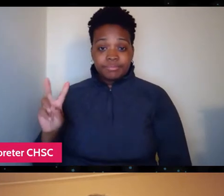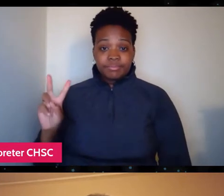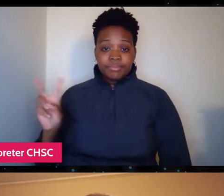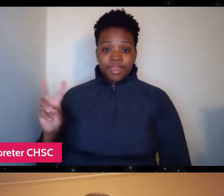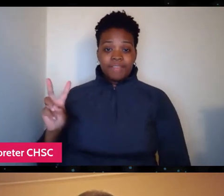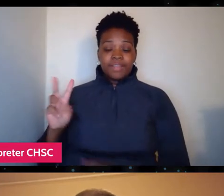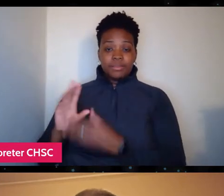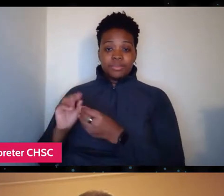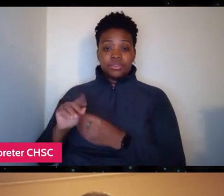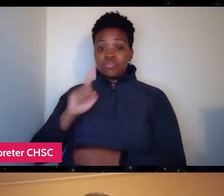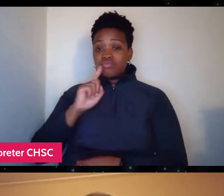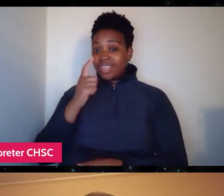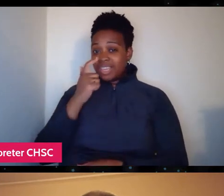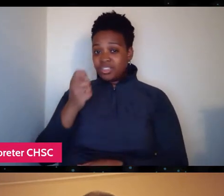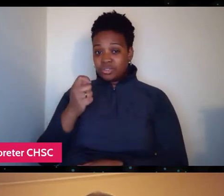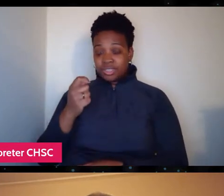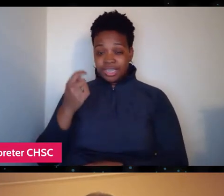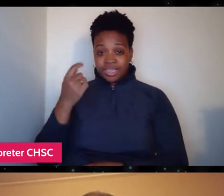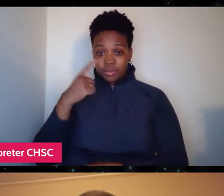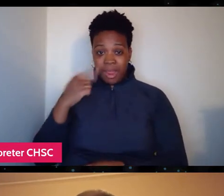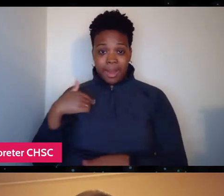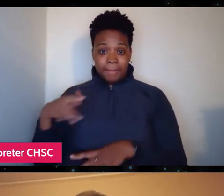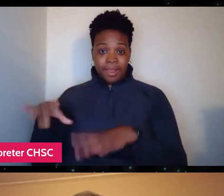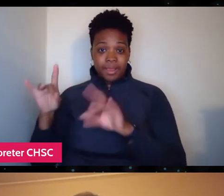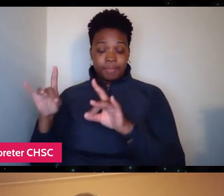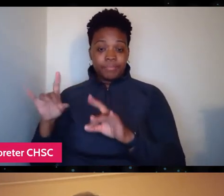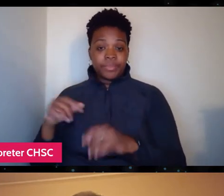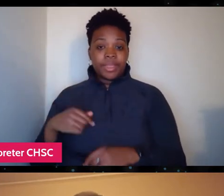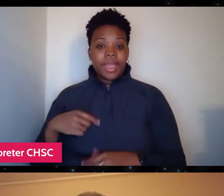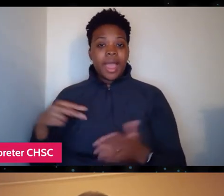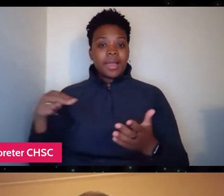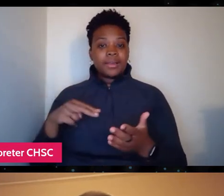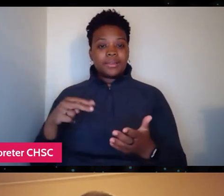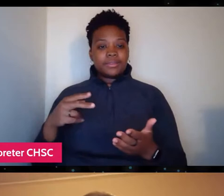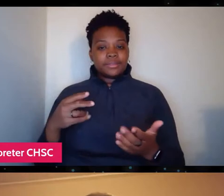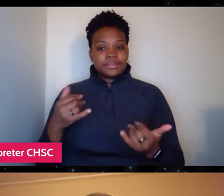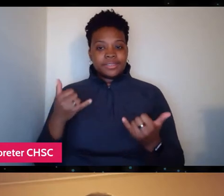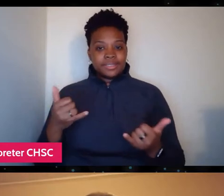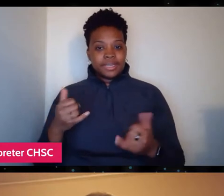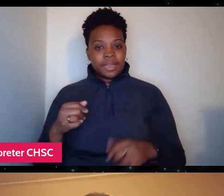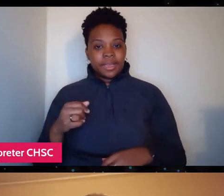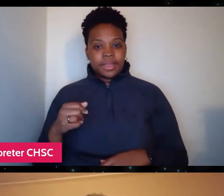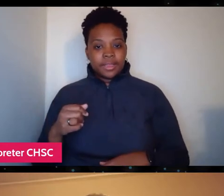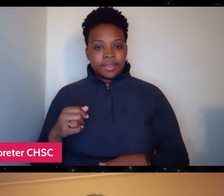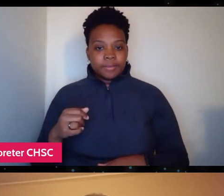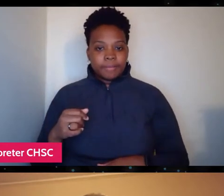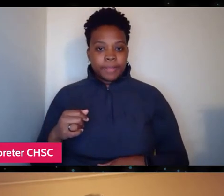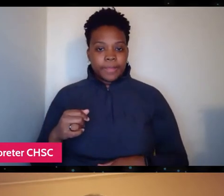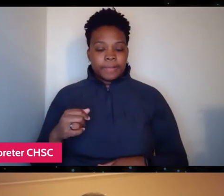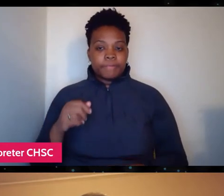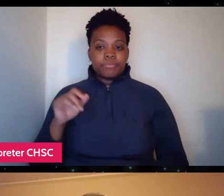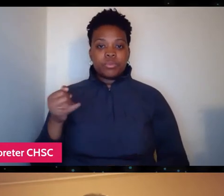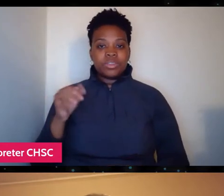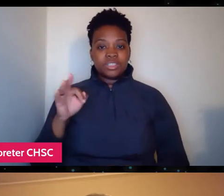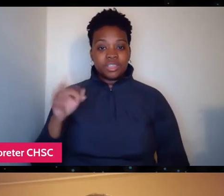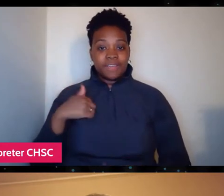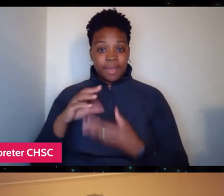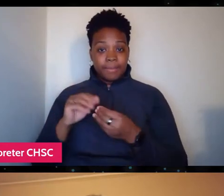if I could sort of pick up 'cause I had a conversation today sort of per chance with Jeffrey, the CEO of RAM who was just talking